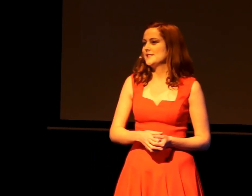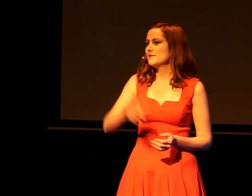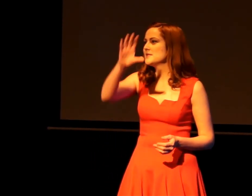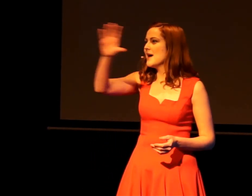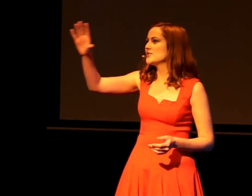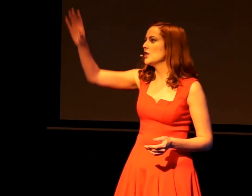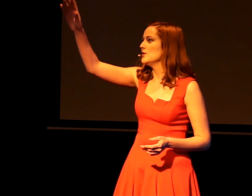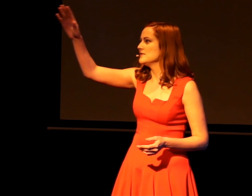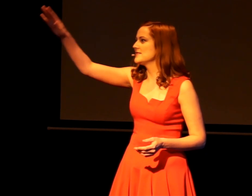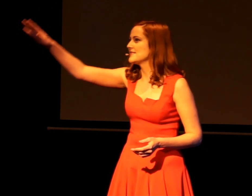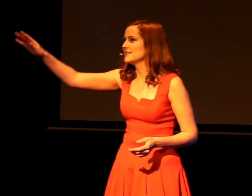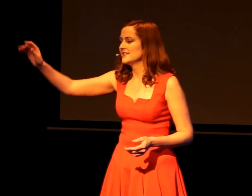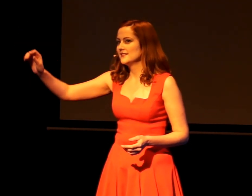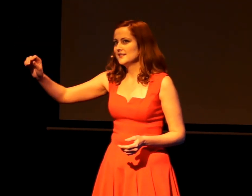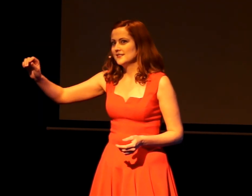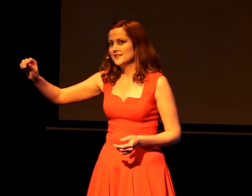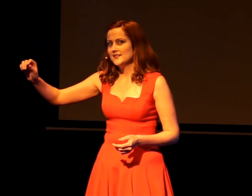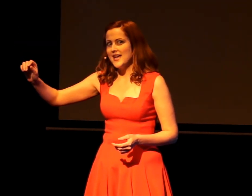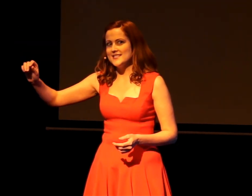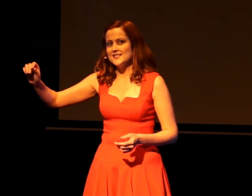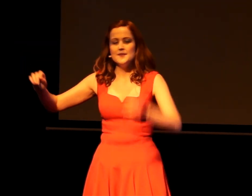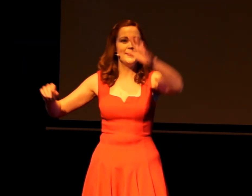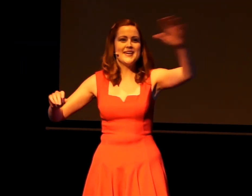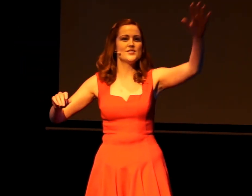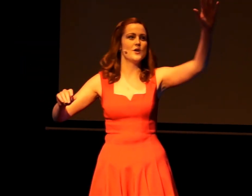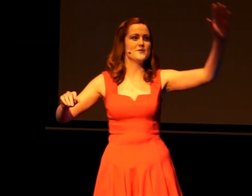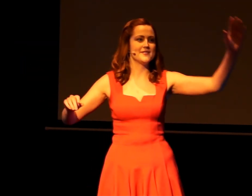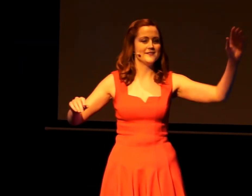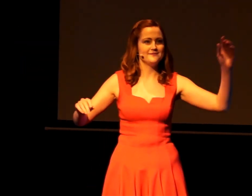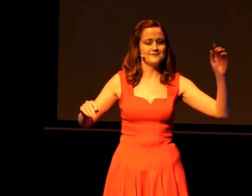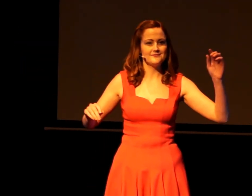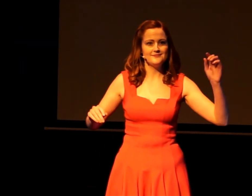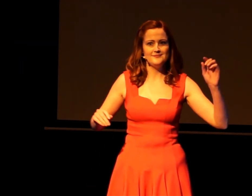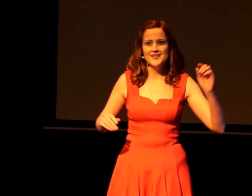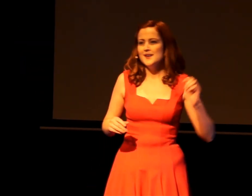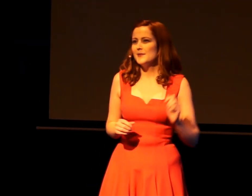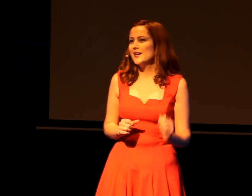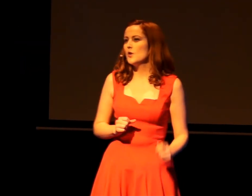tomato's and potato's